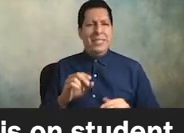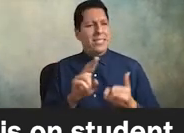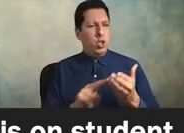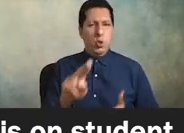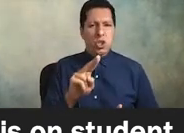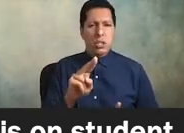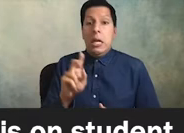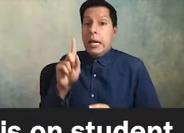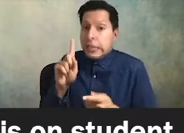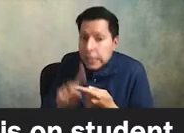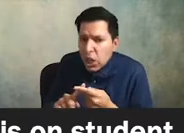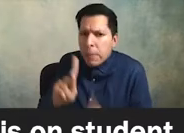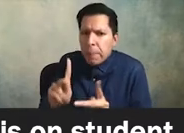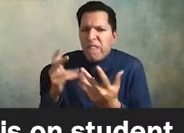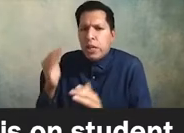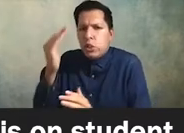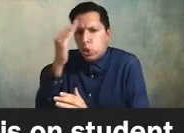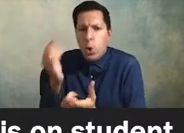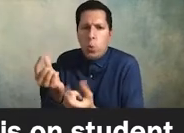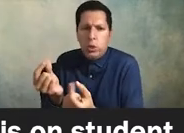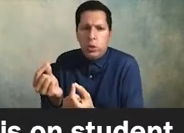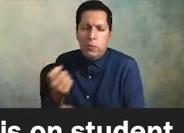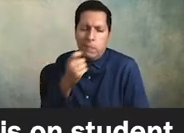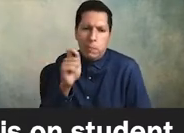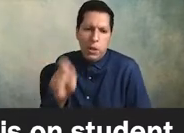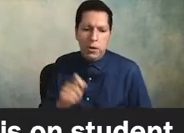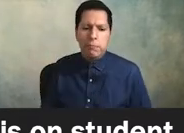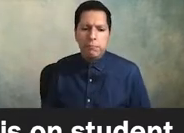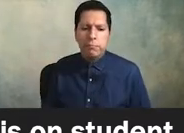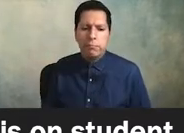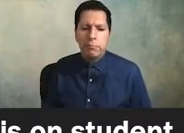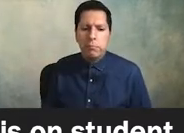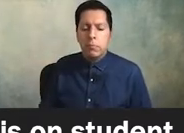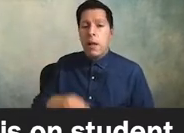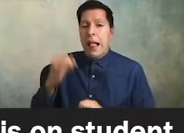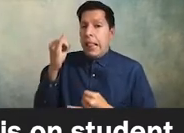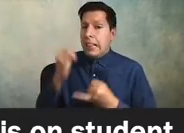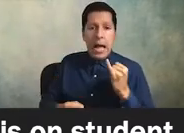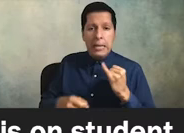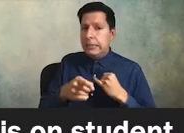know how to do that all right here's the last one just like i mentioned the point six that there's